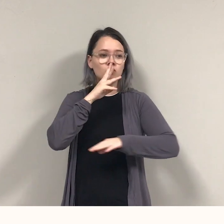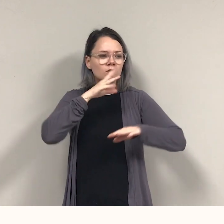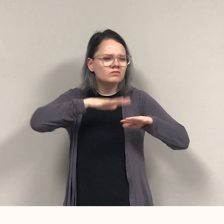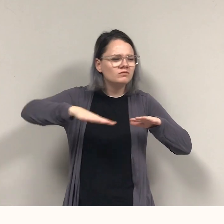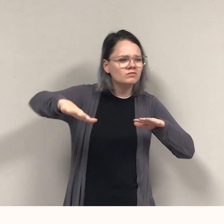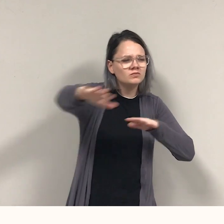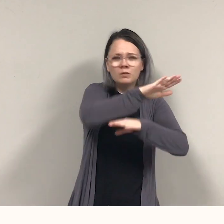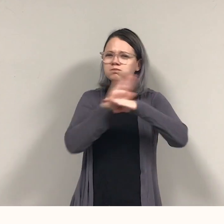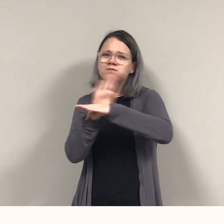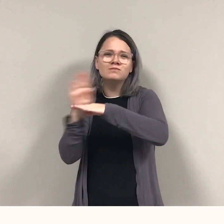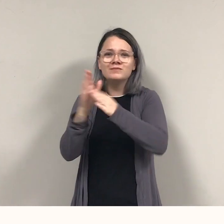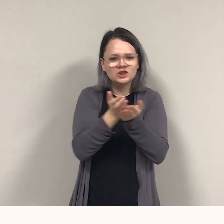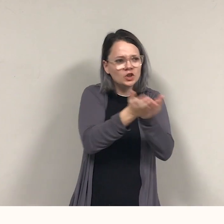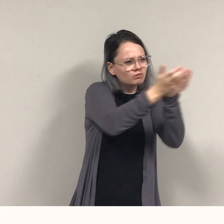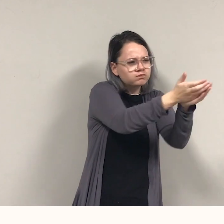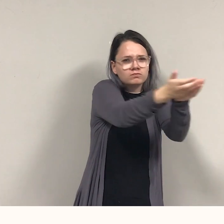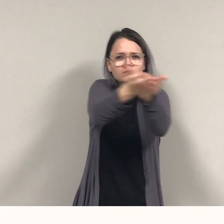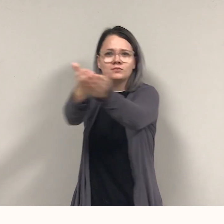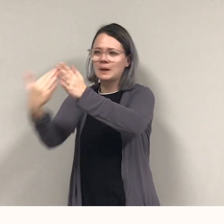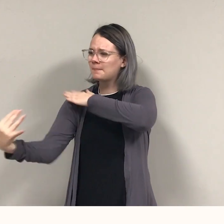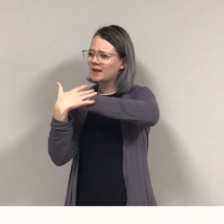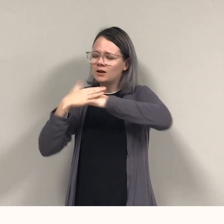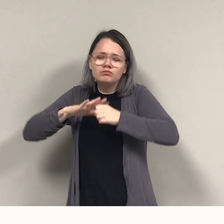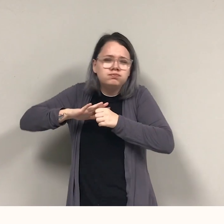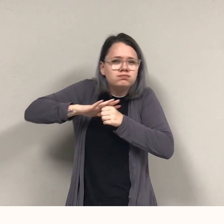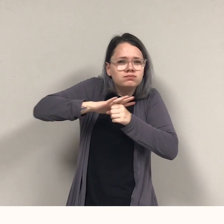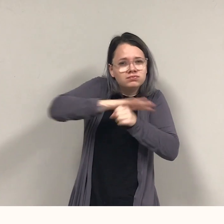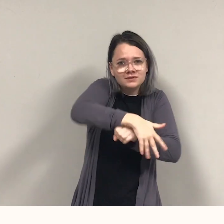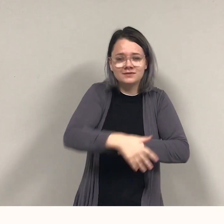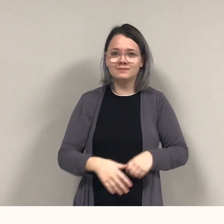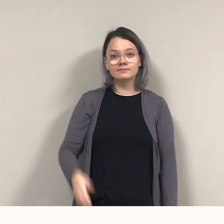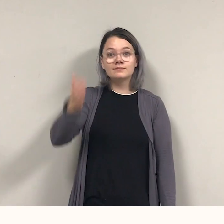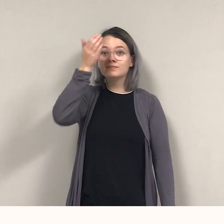It's the hottest summer yet and Pirate's scared of getting wet.